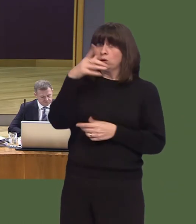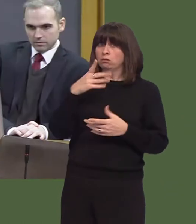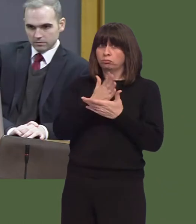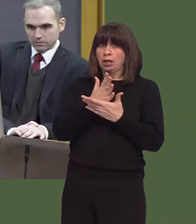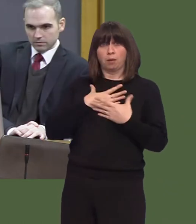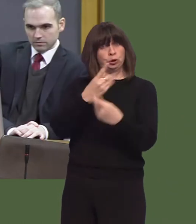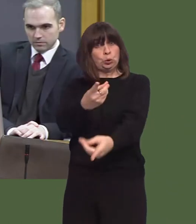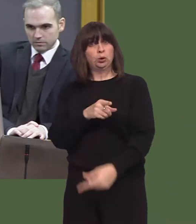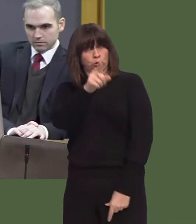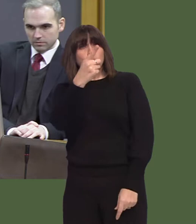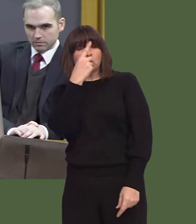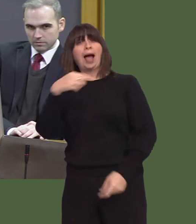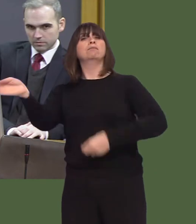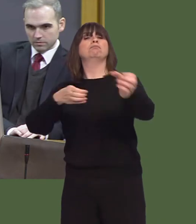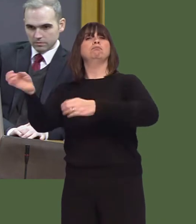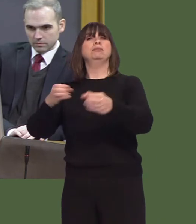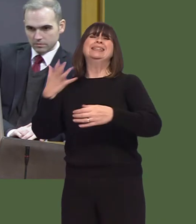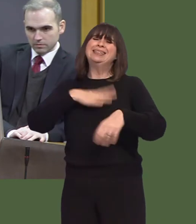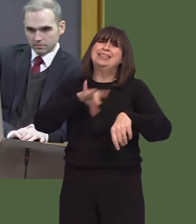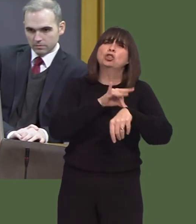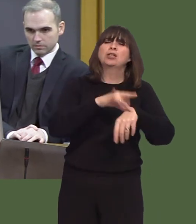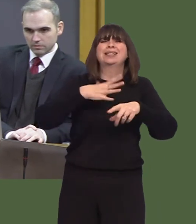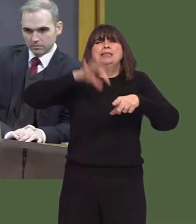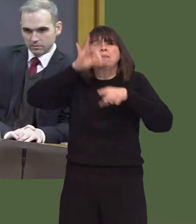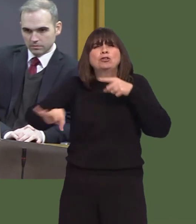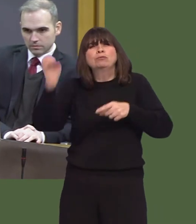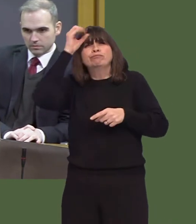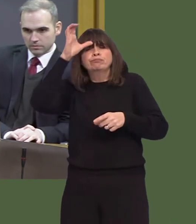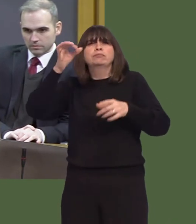Without nurses, without doctors and without specialists, there would be no NHS.